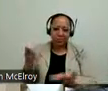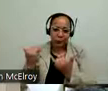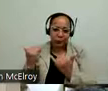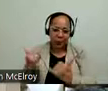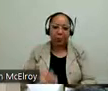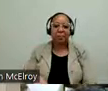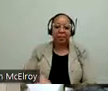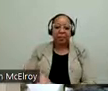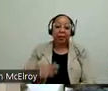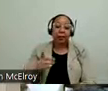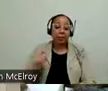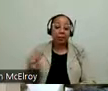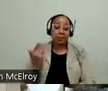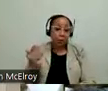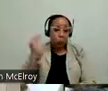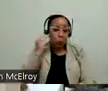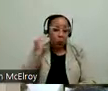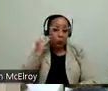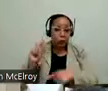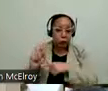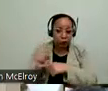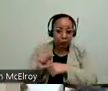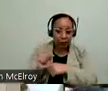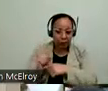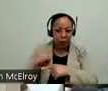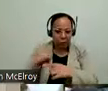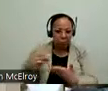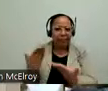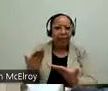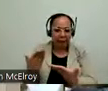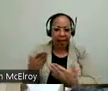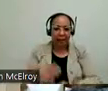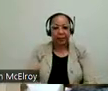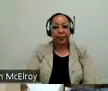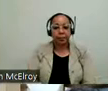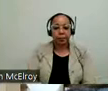awareness training that we can provide. And then we also provide training on